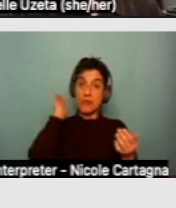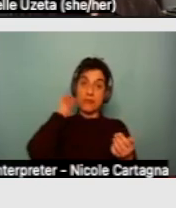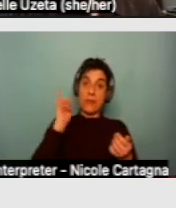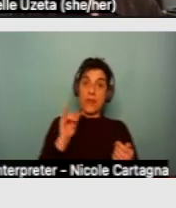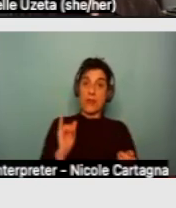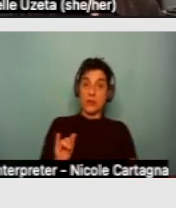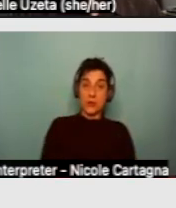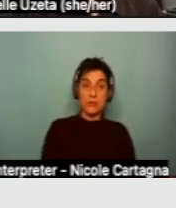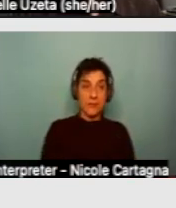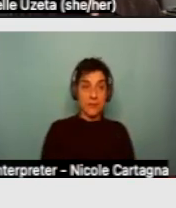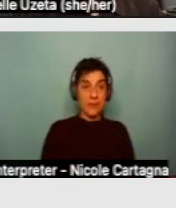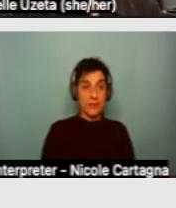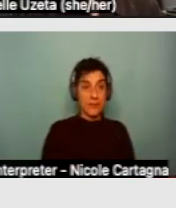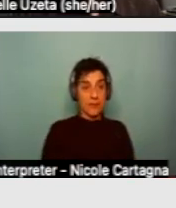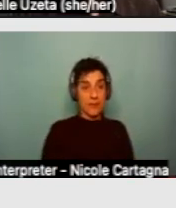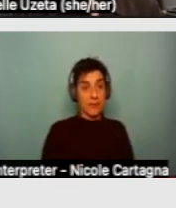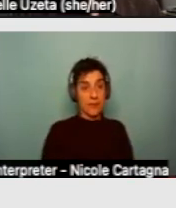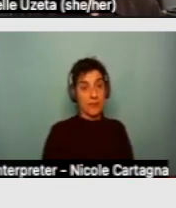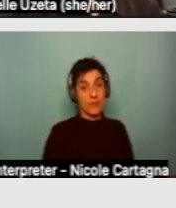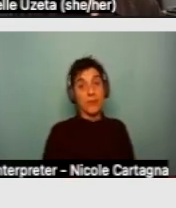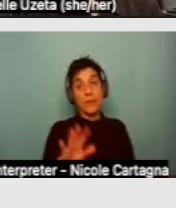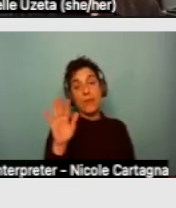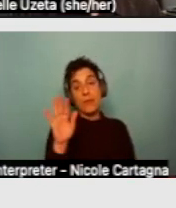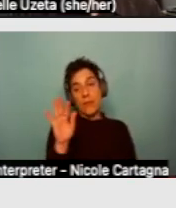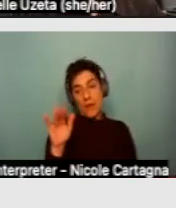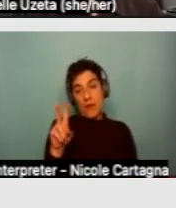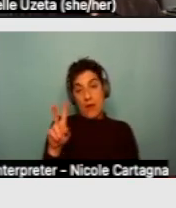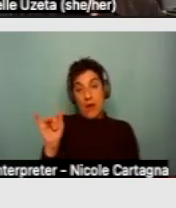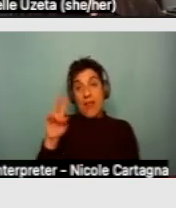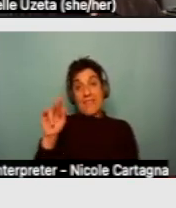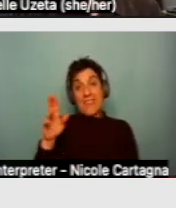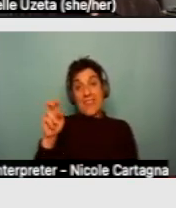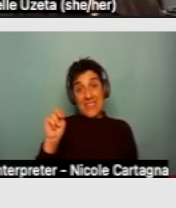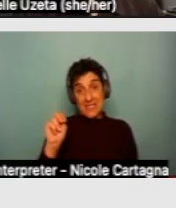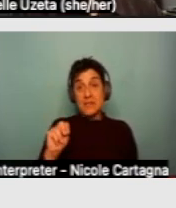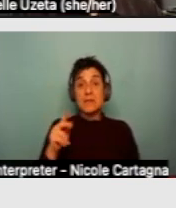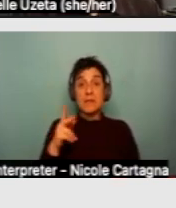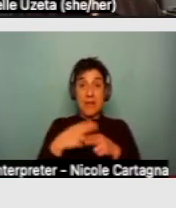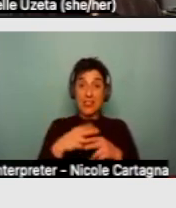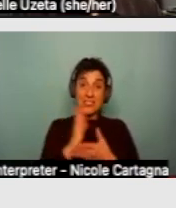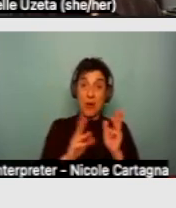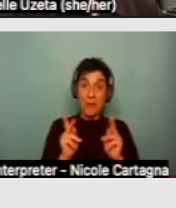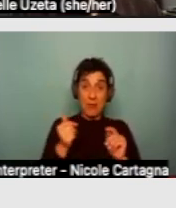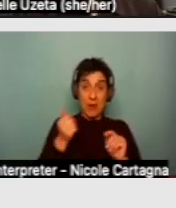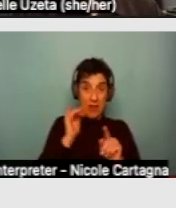Things like how Vivian mentioned, some people are loud, due to a disability.